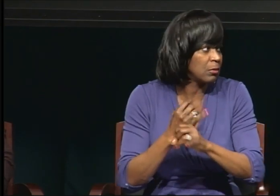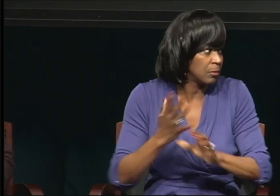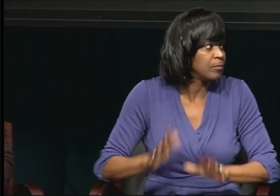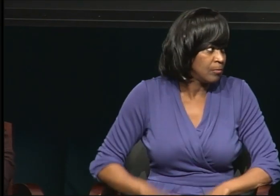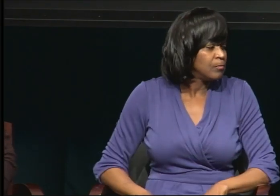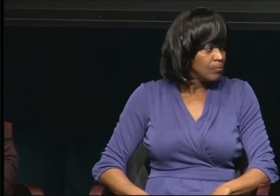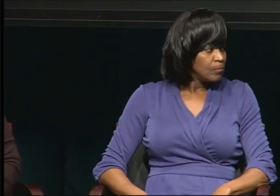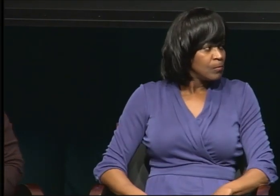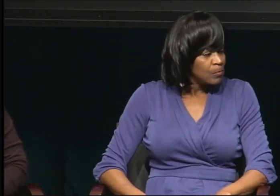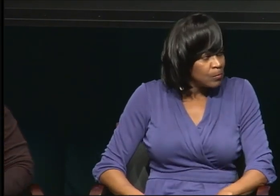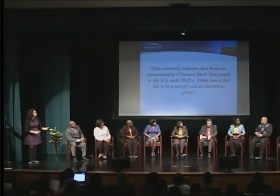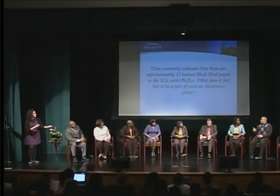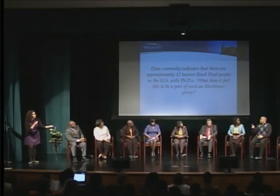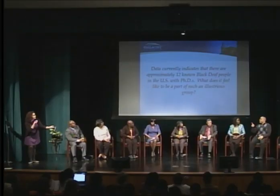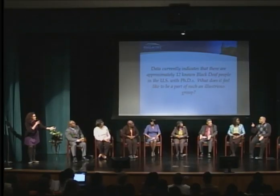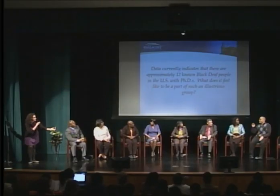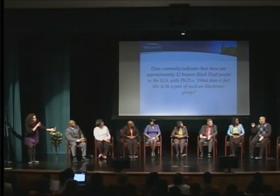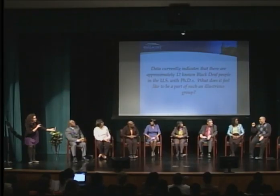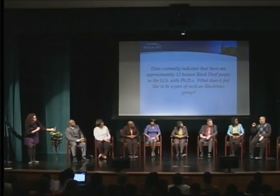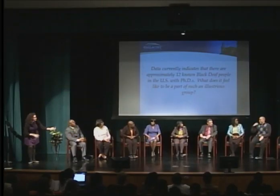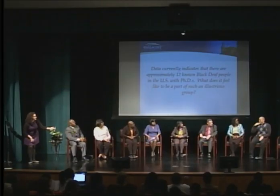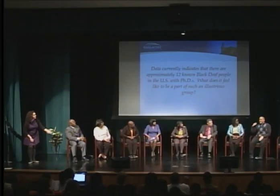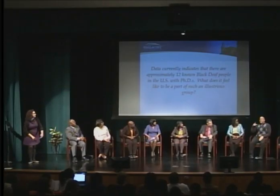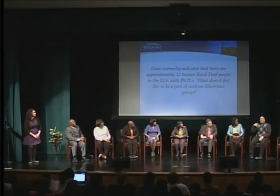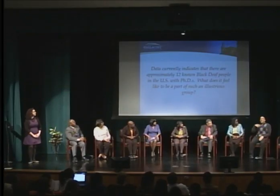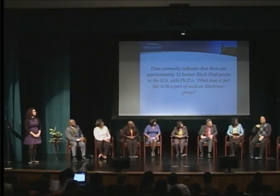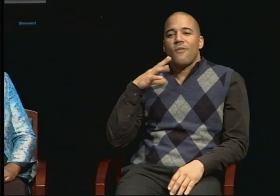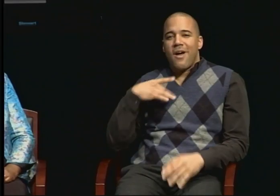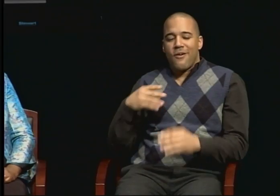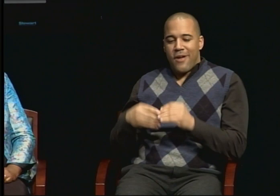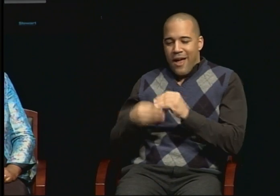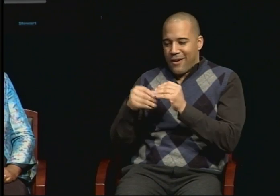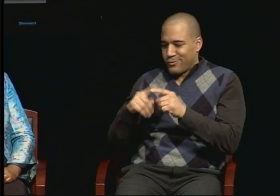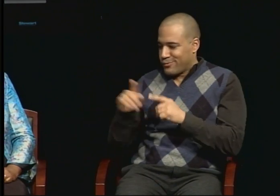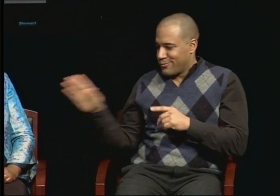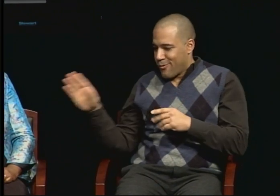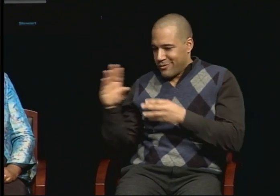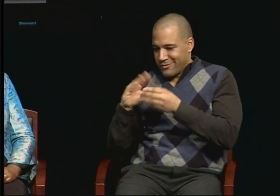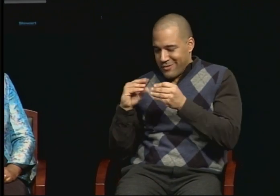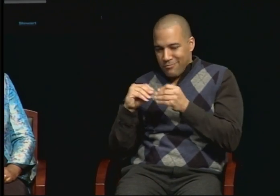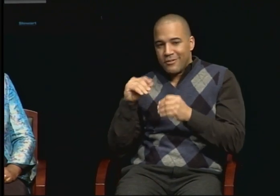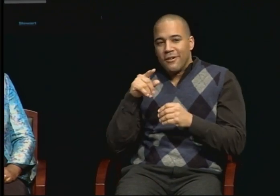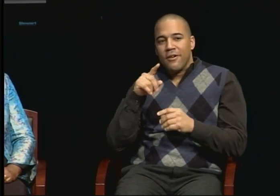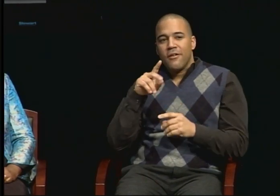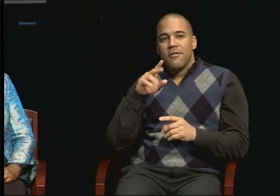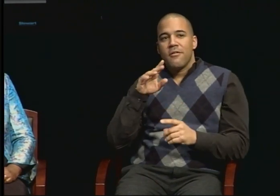I would like to add to Dr. Rashid's comments. As far as being able to achieve a PhD,